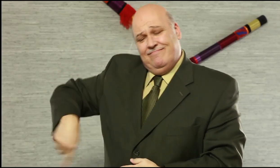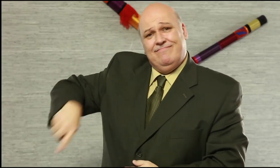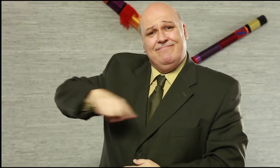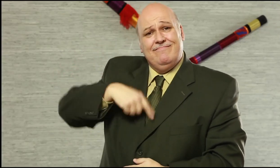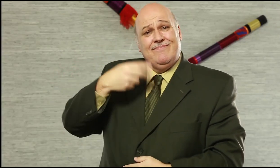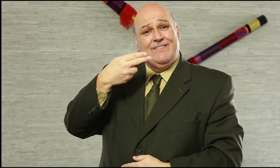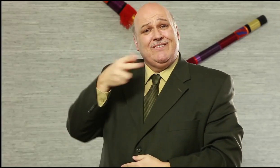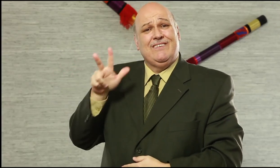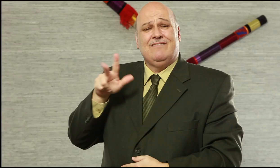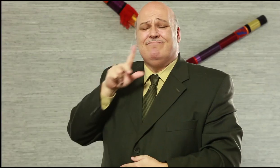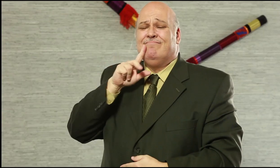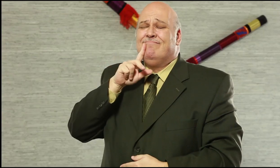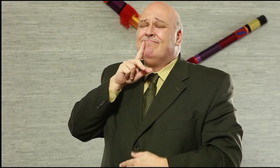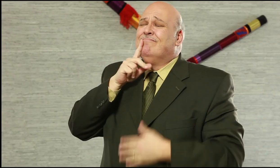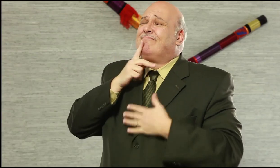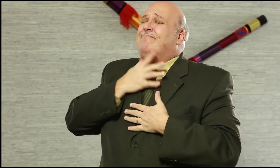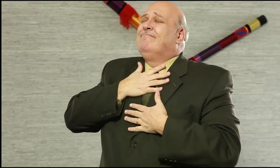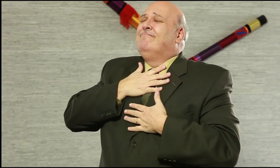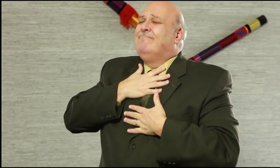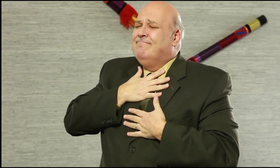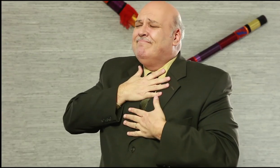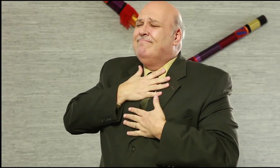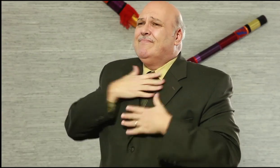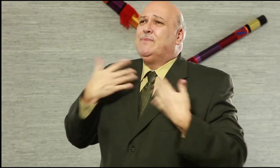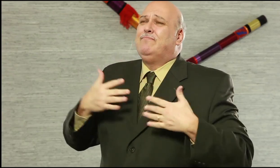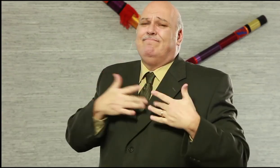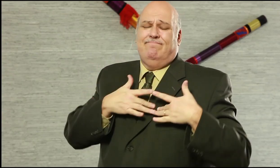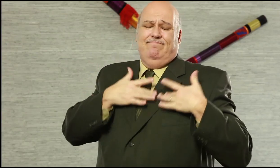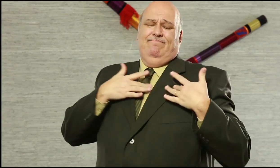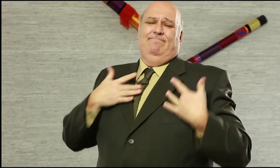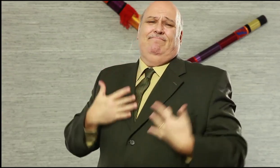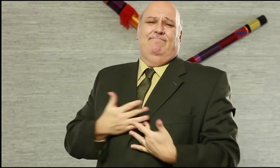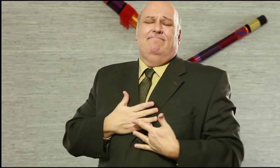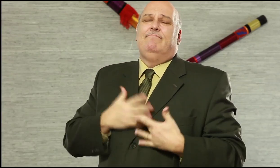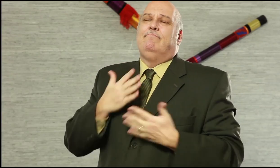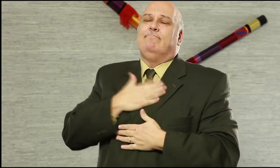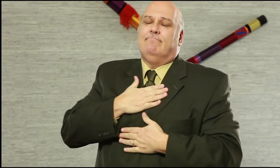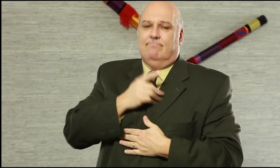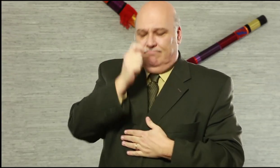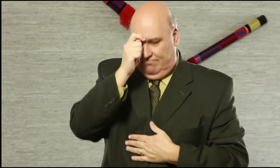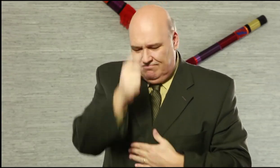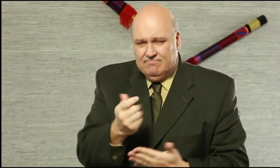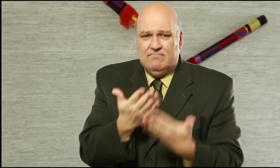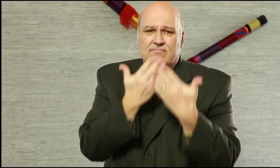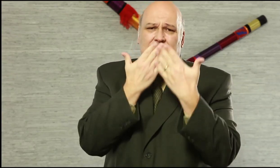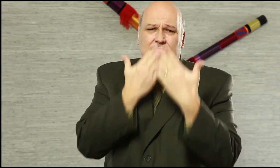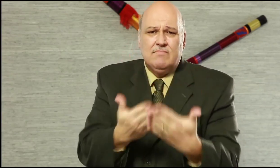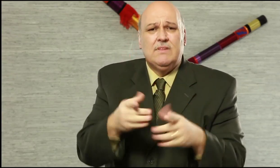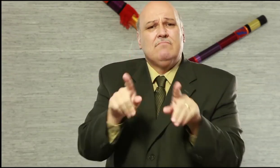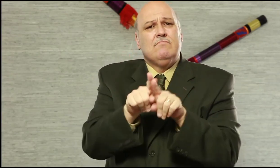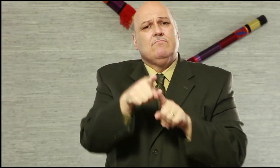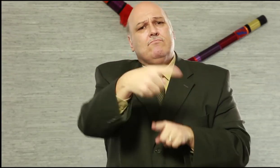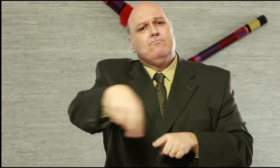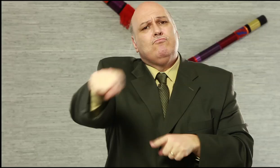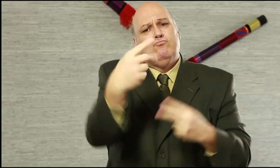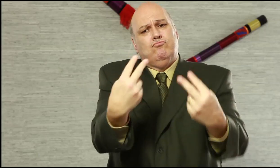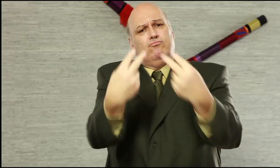We, the H3 team, wishes to thank you for watching our programs as we continue to